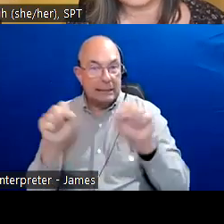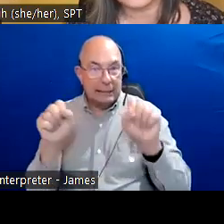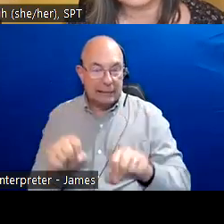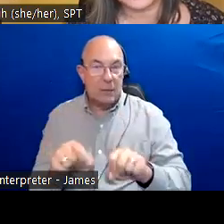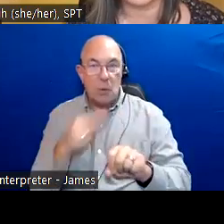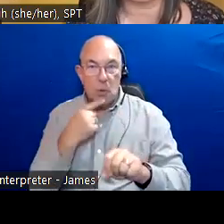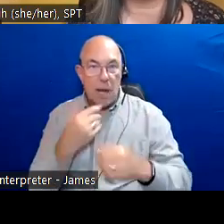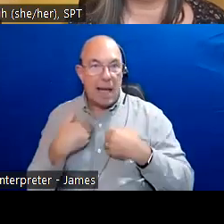Good evening everyone.